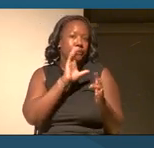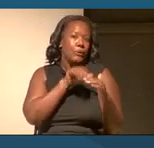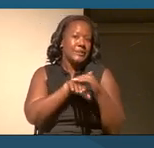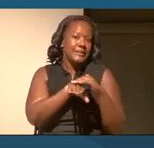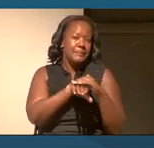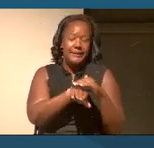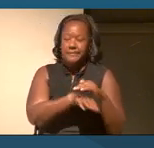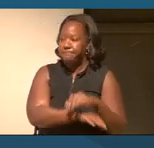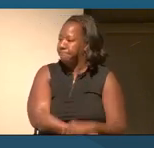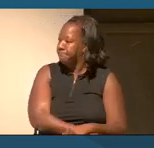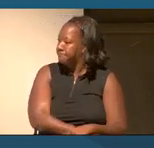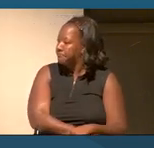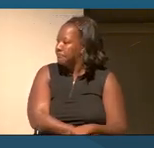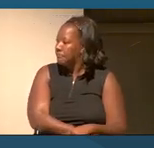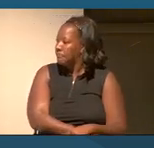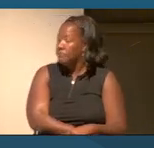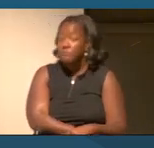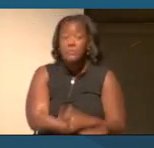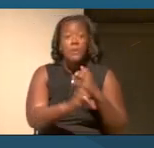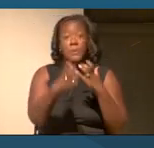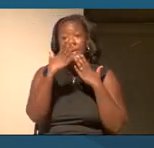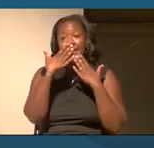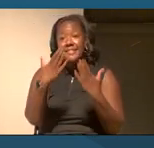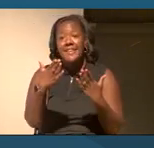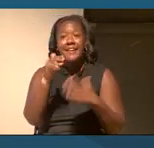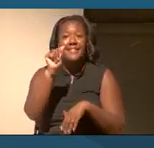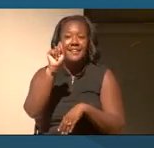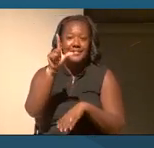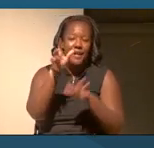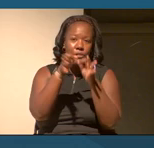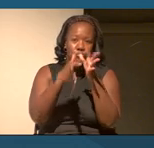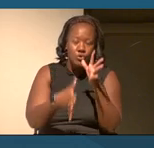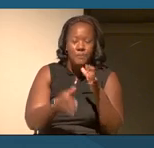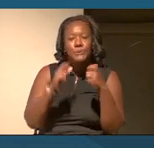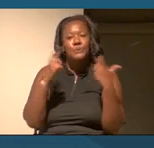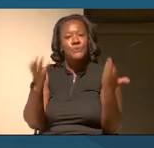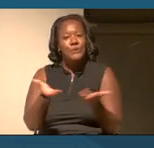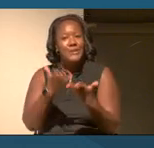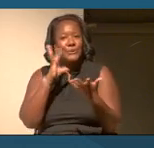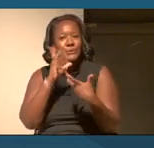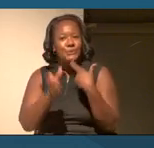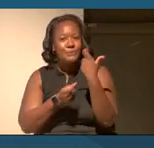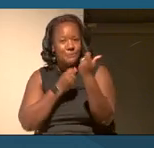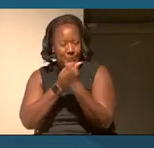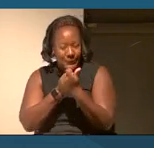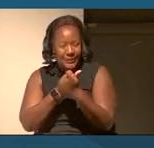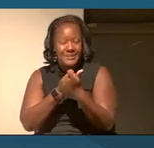We wanna thank our ASL interpreters who are here to help to support our participation